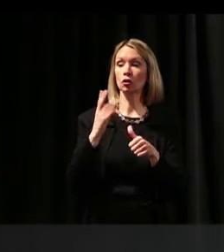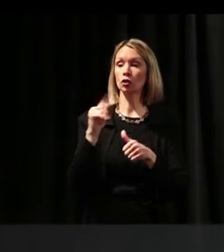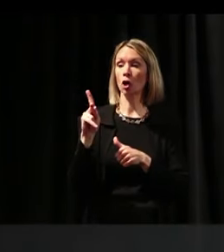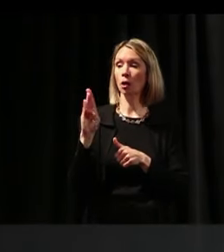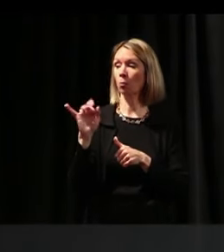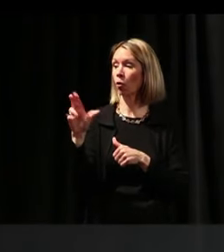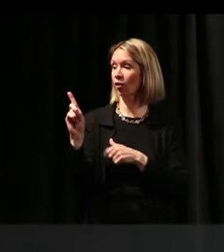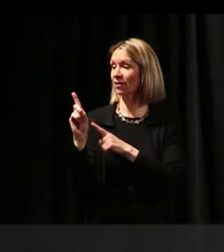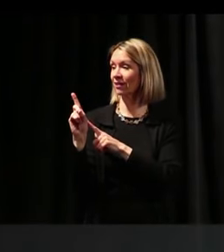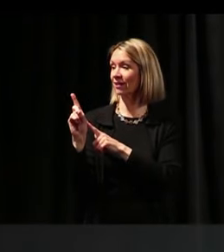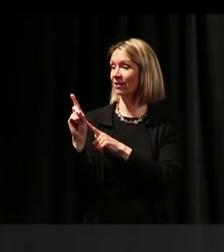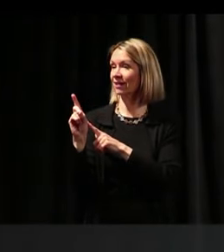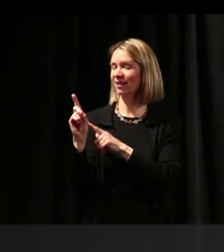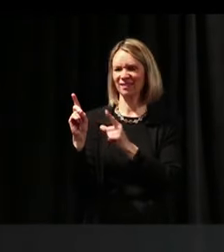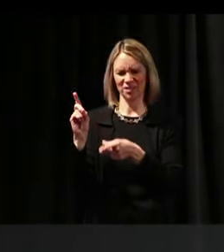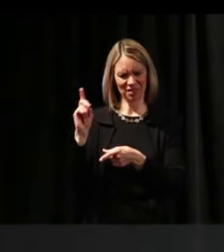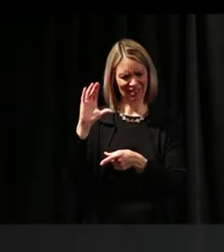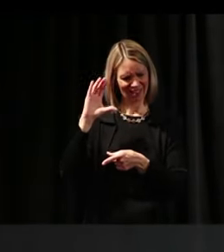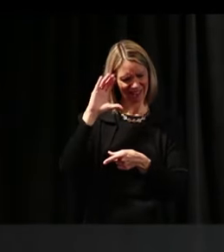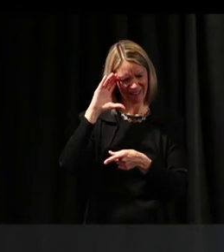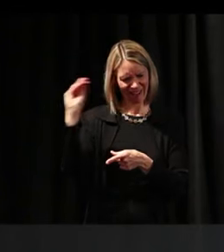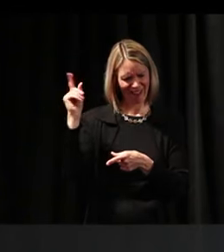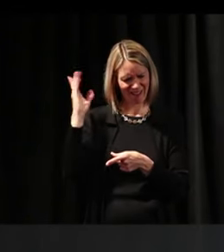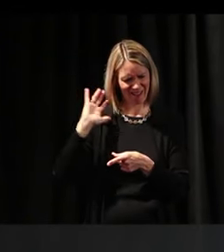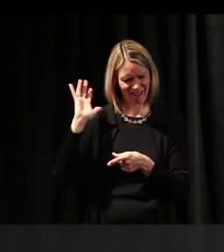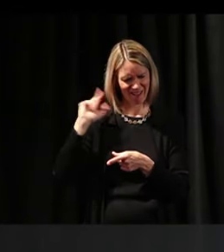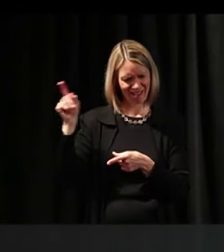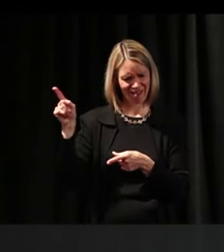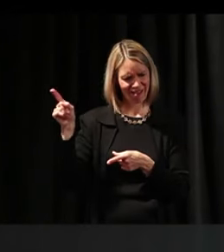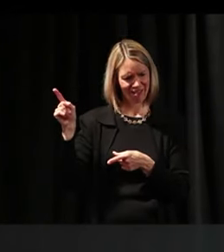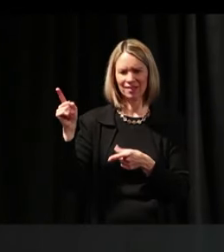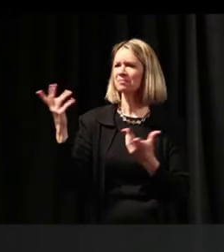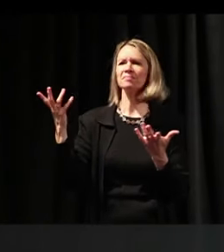There was this guy, he was – what was he?